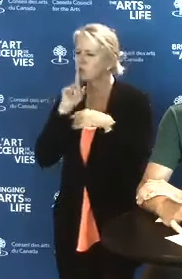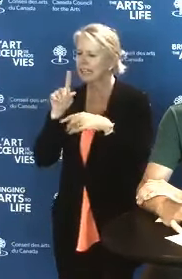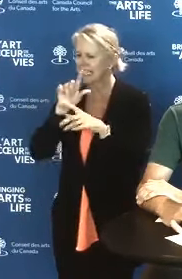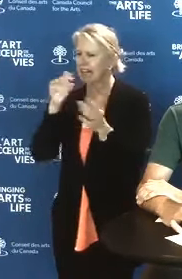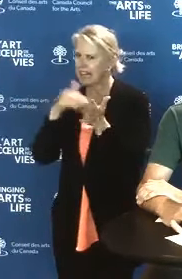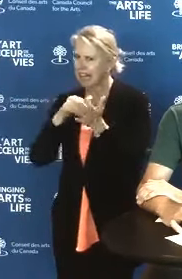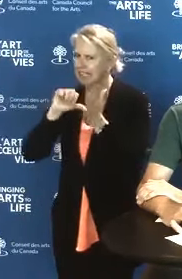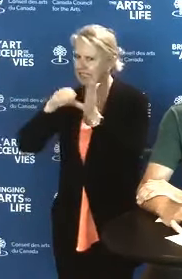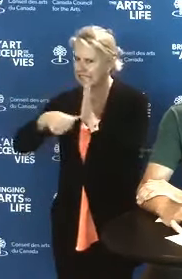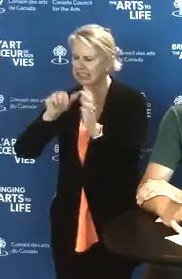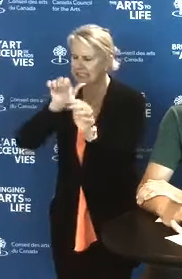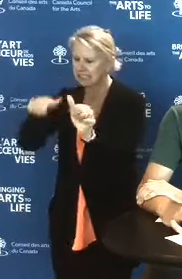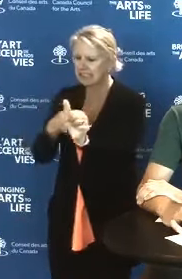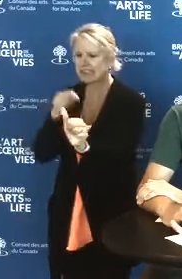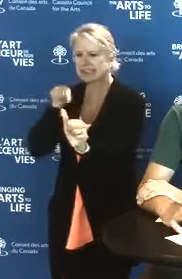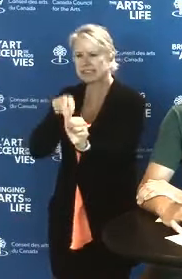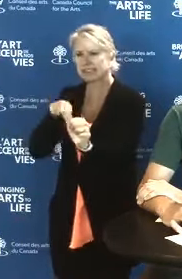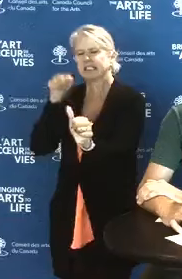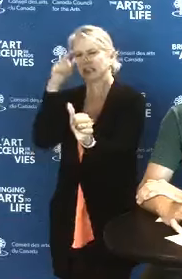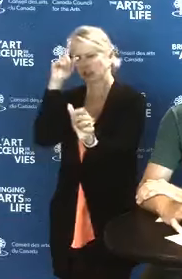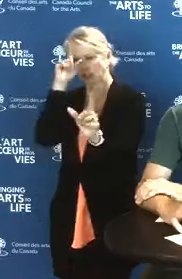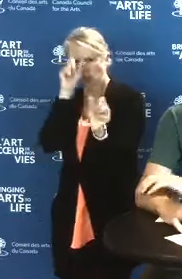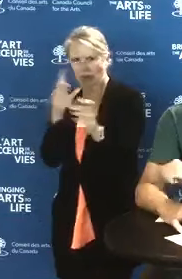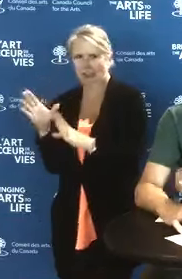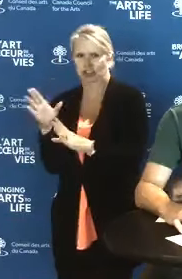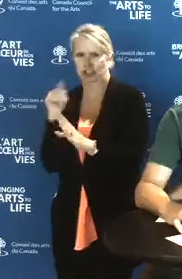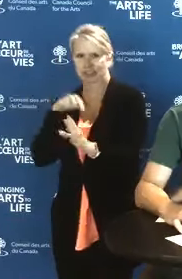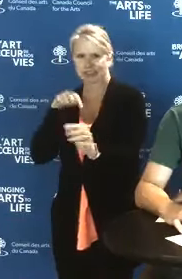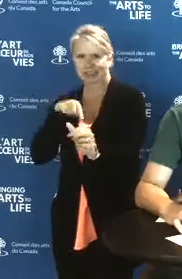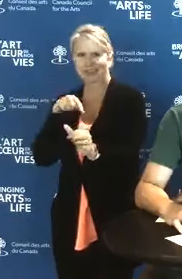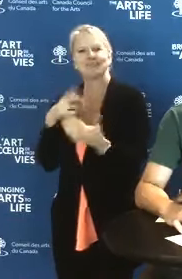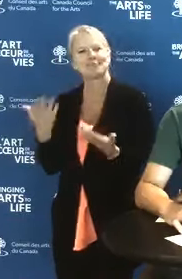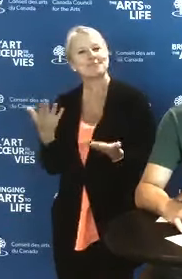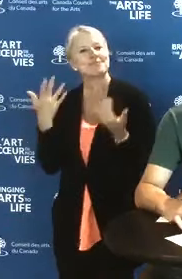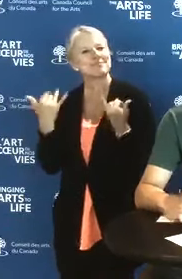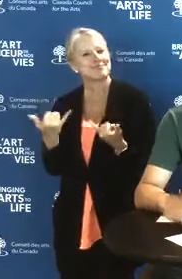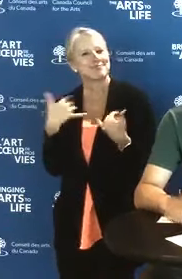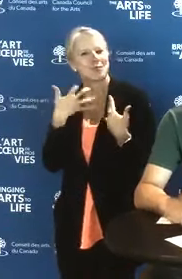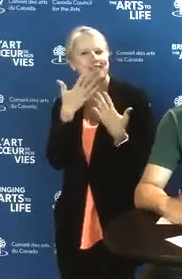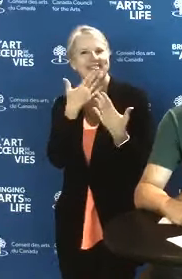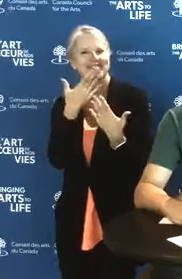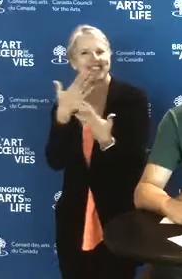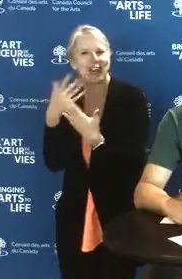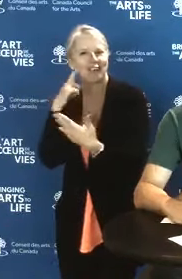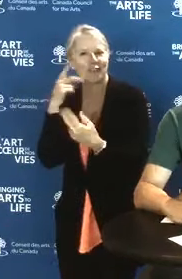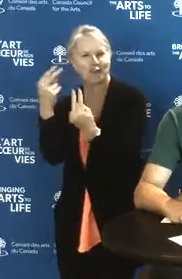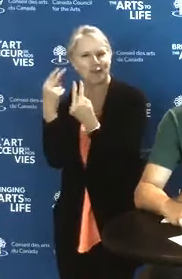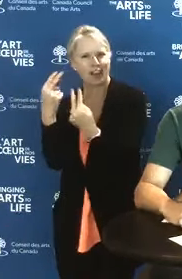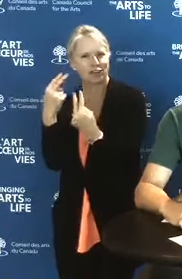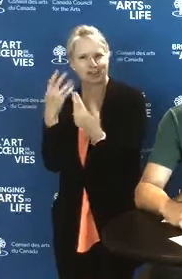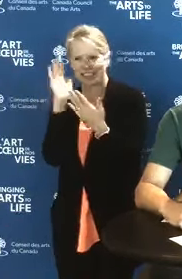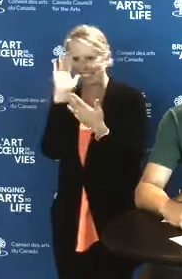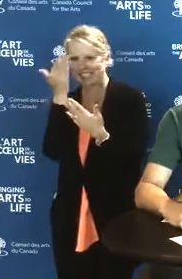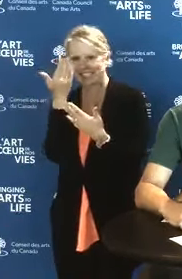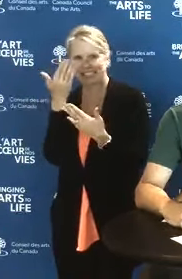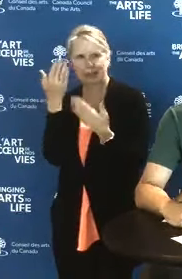We'd like to thank everybody for attending today. This wraps up today's session.